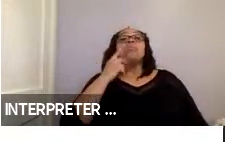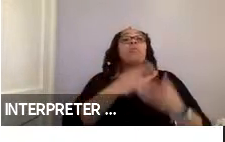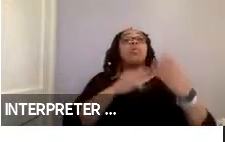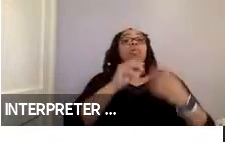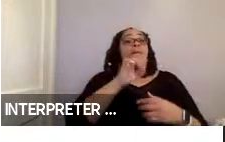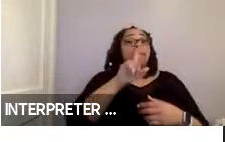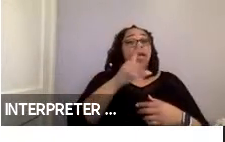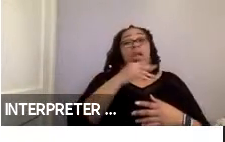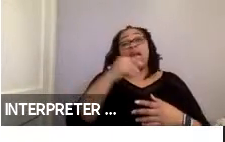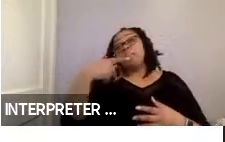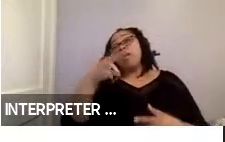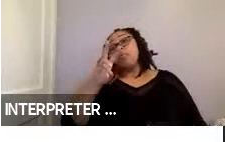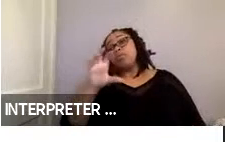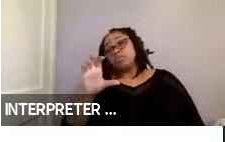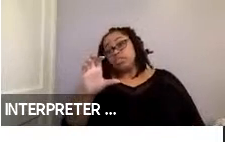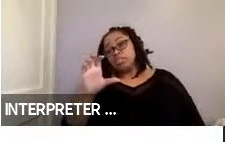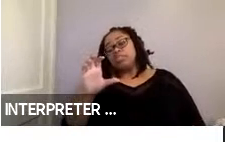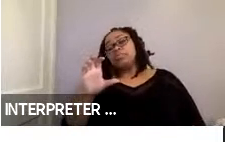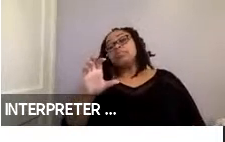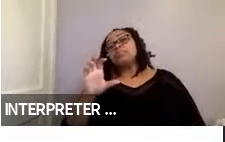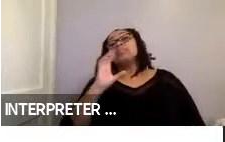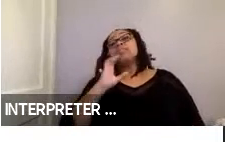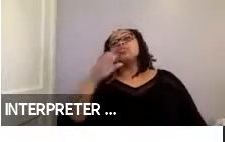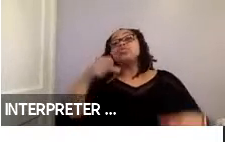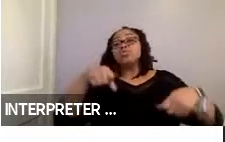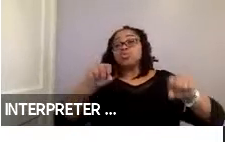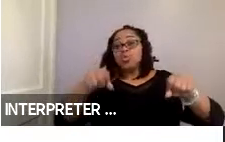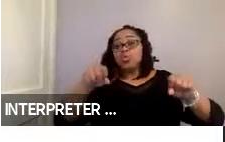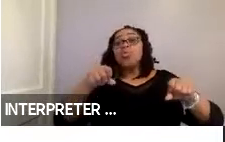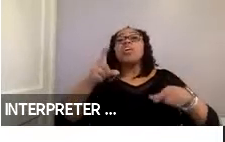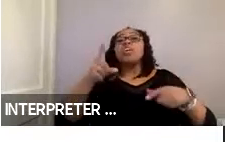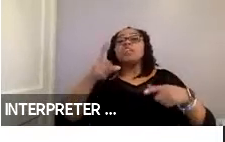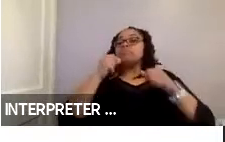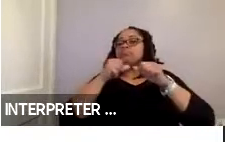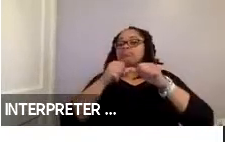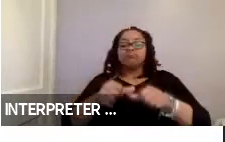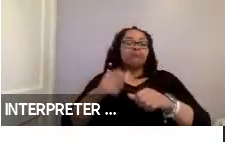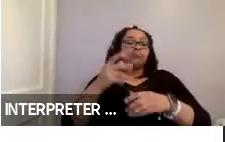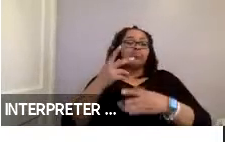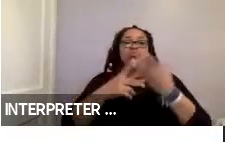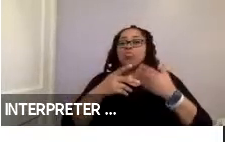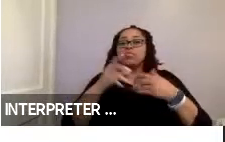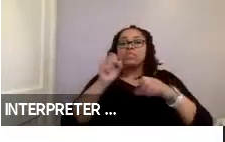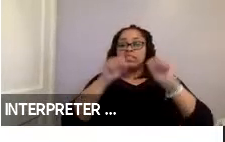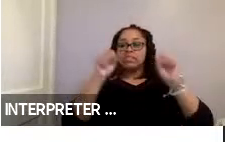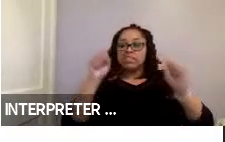wheelchair users. Scooter users consistently rated both securement systems as more difficult